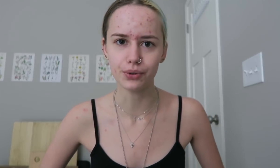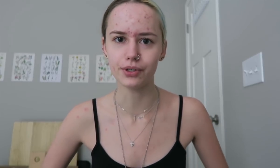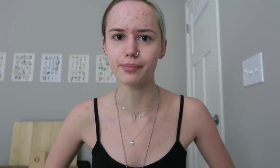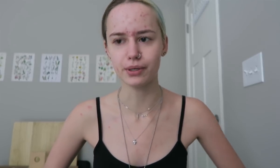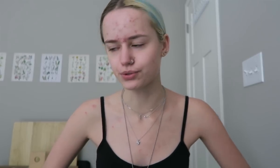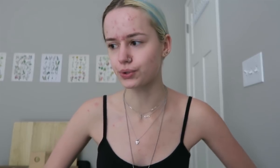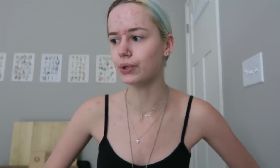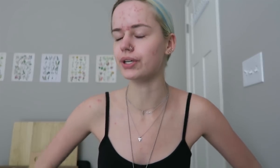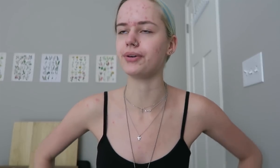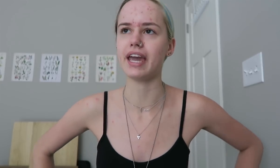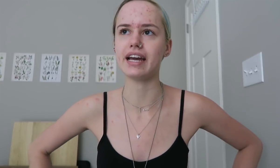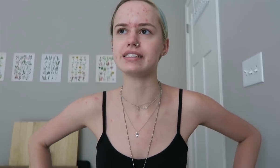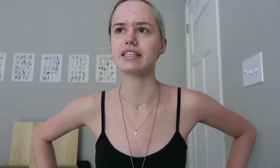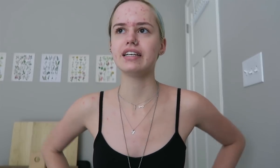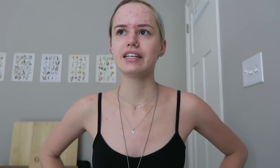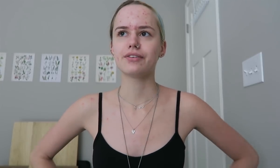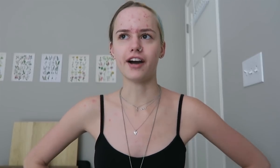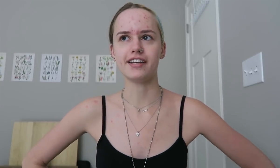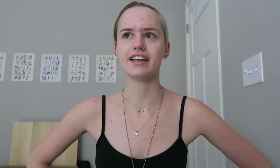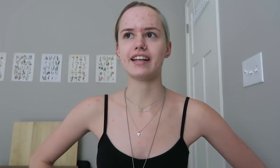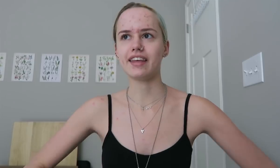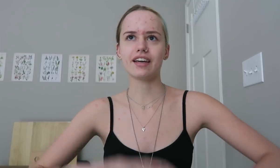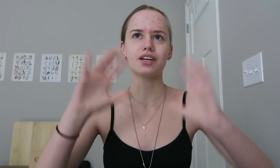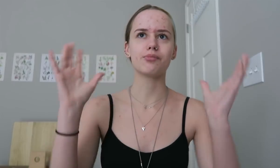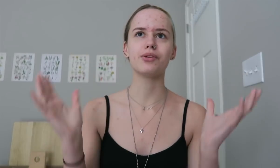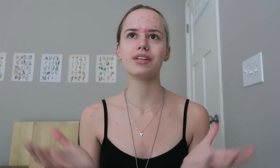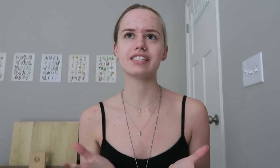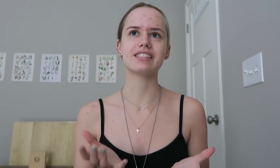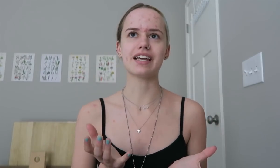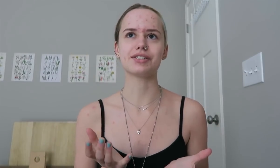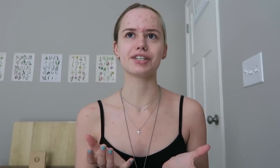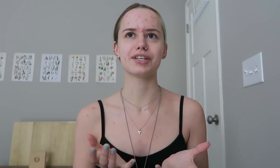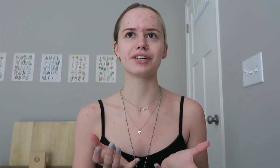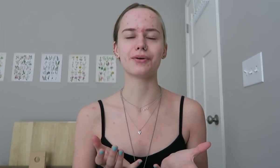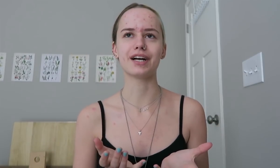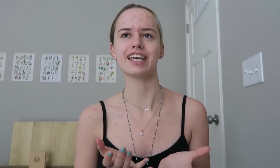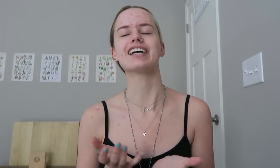high school, your middle school, you can't find it at...like a community center or